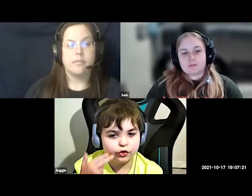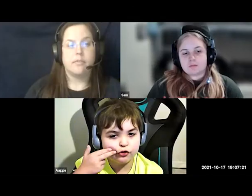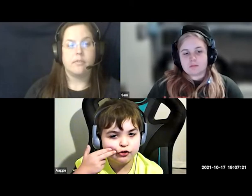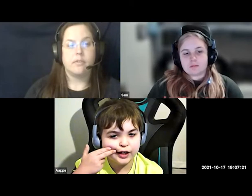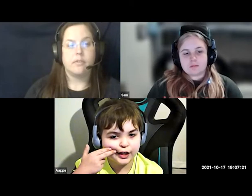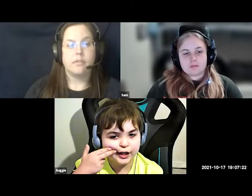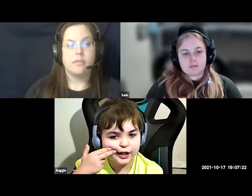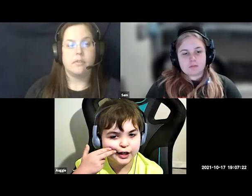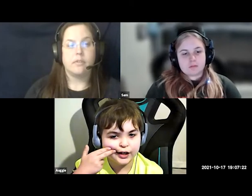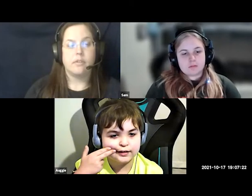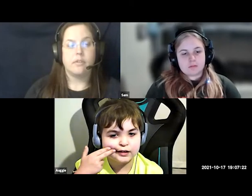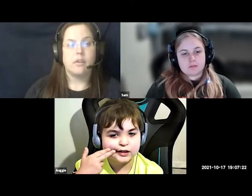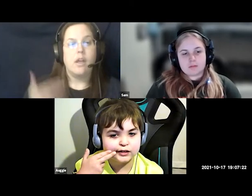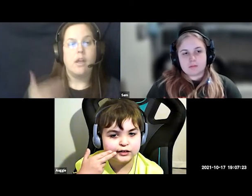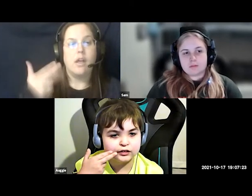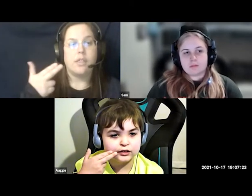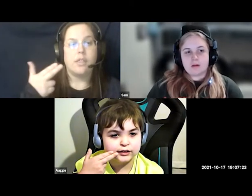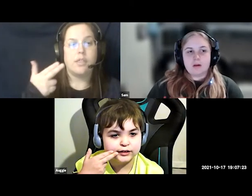three three